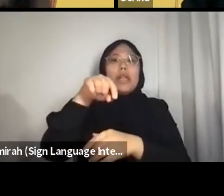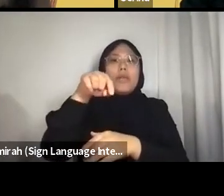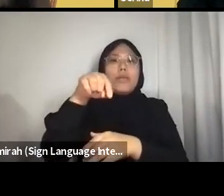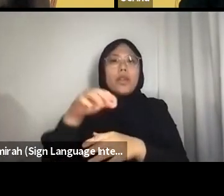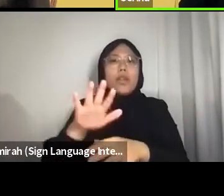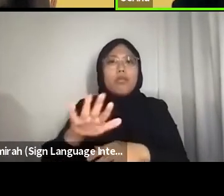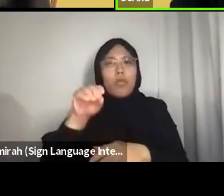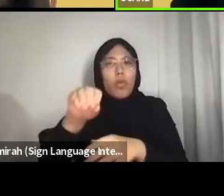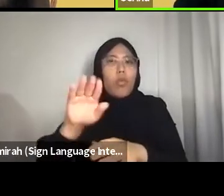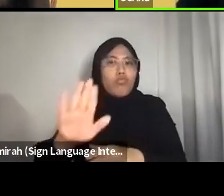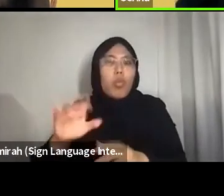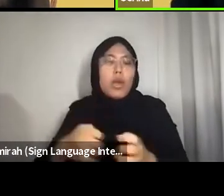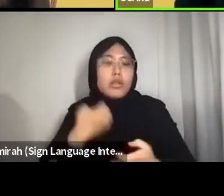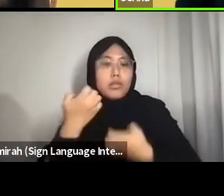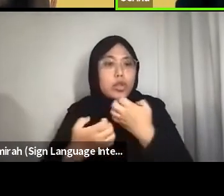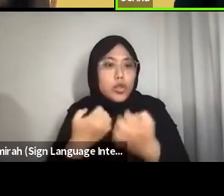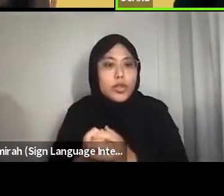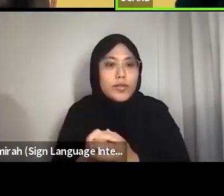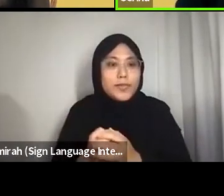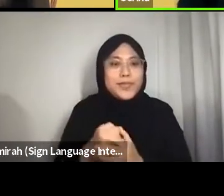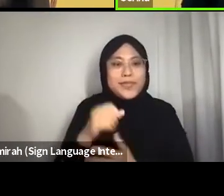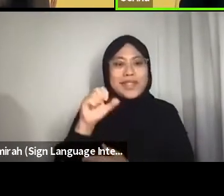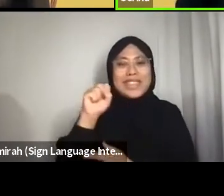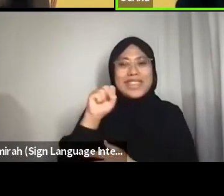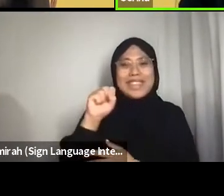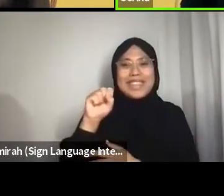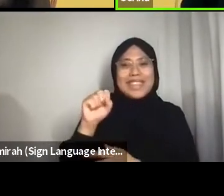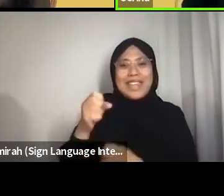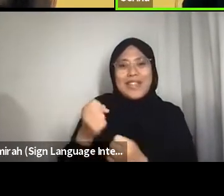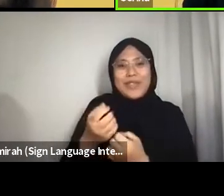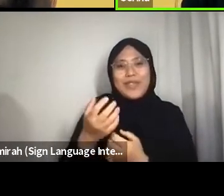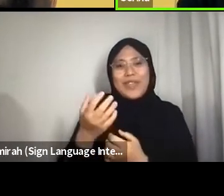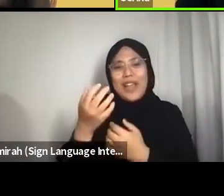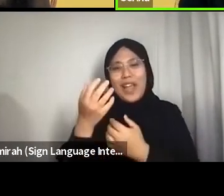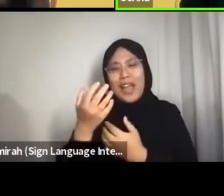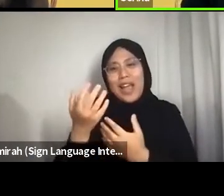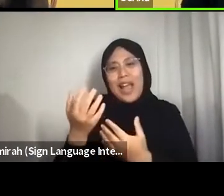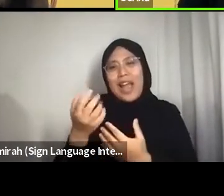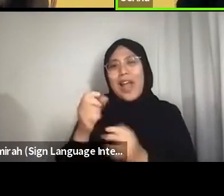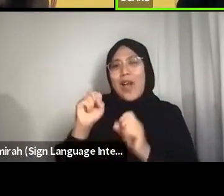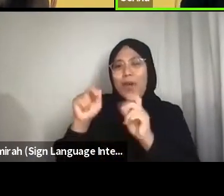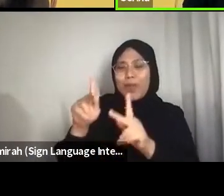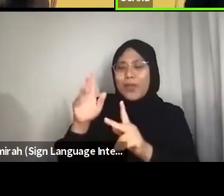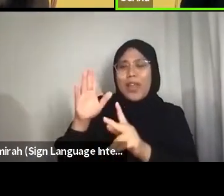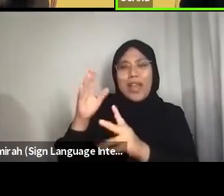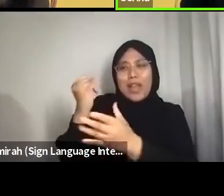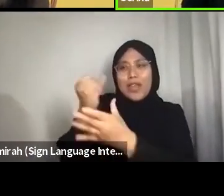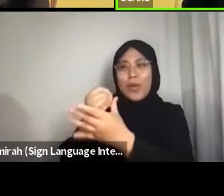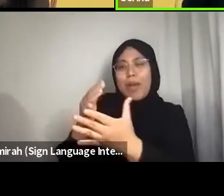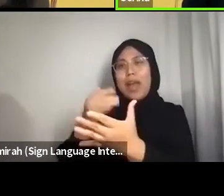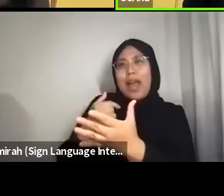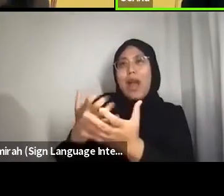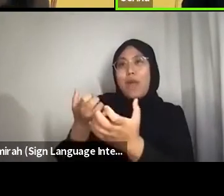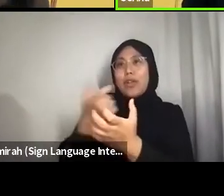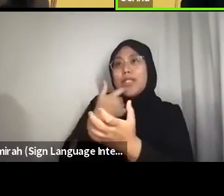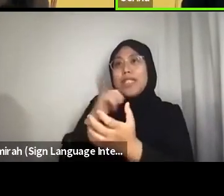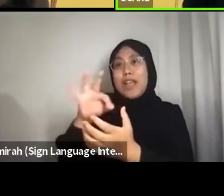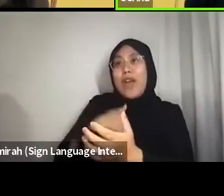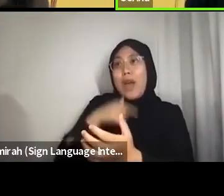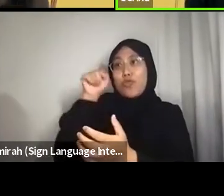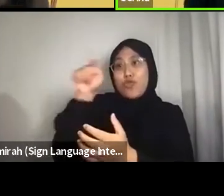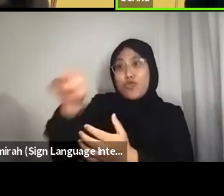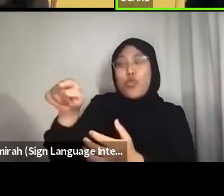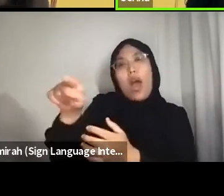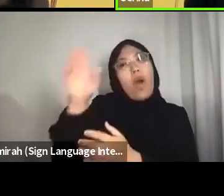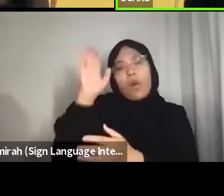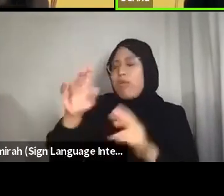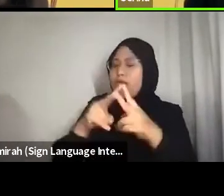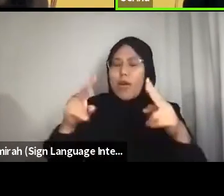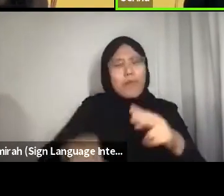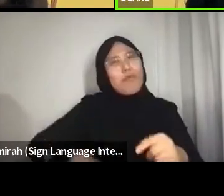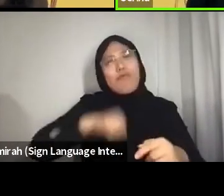I’m jumping in, I want to say that nor, if I was you, I would be so proud, I would be so honoured to be you.